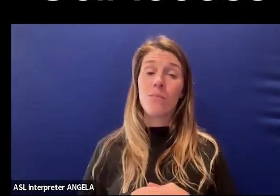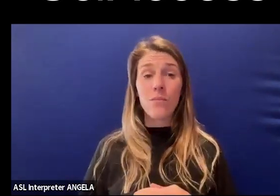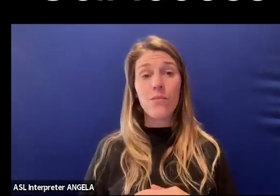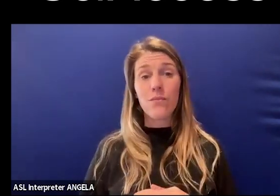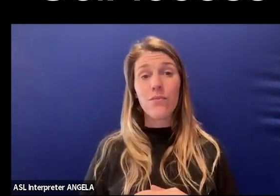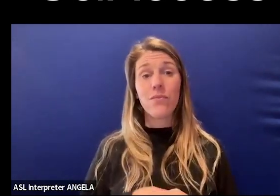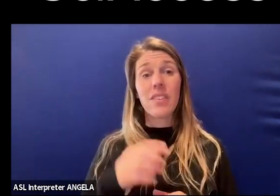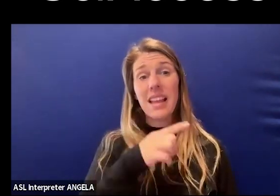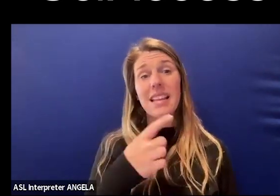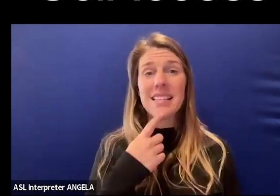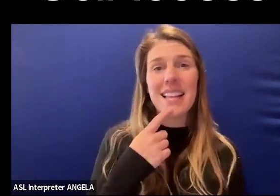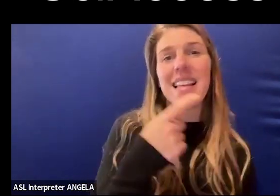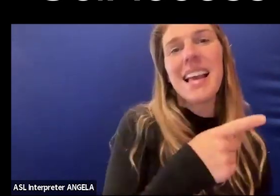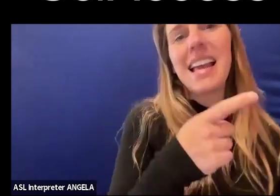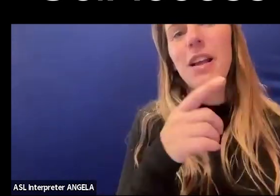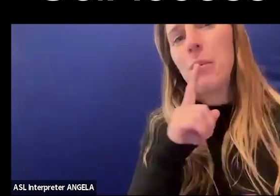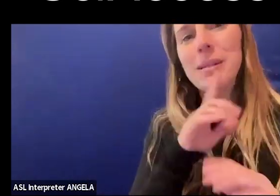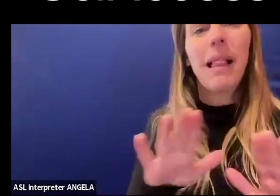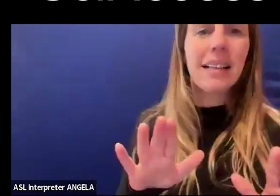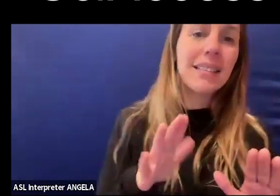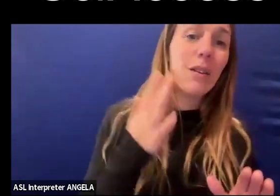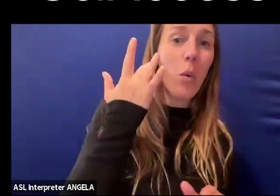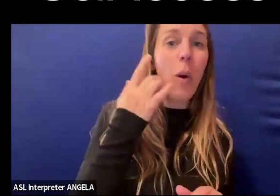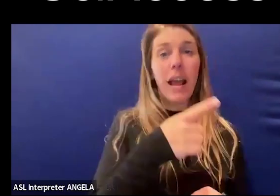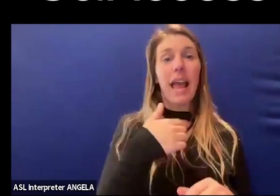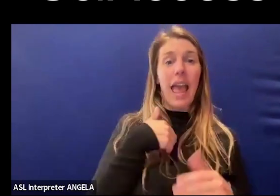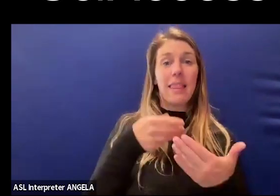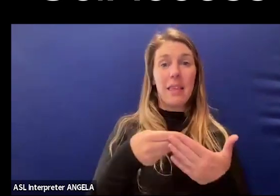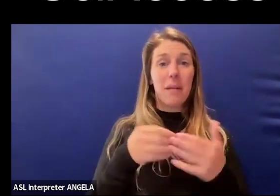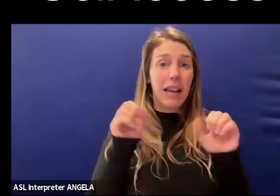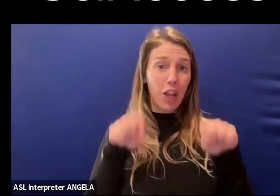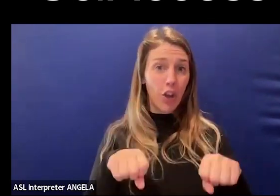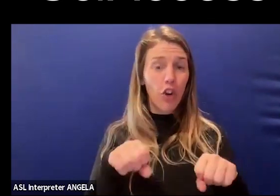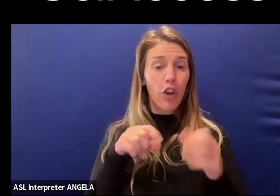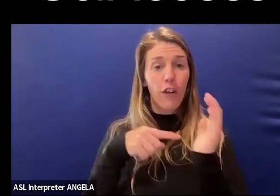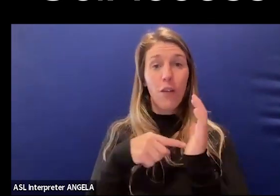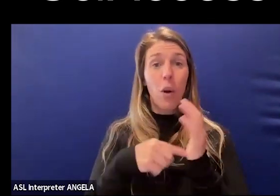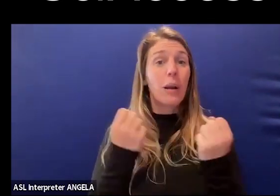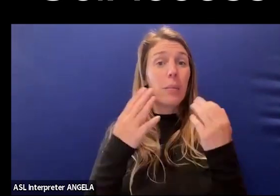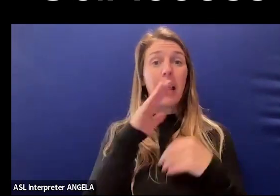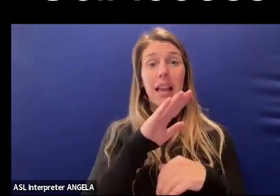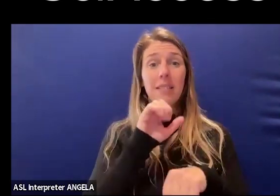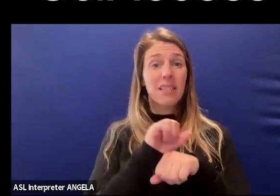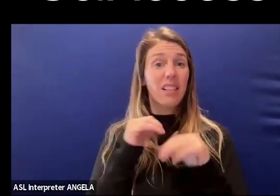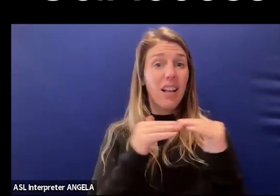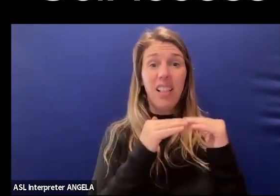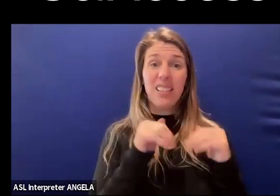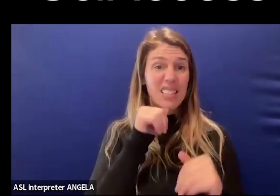He likes to say that he was blessed because he had the money to do so because many of his colleagues did not.